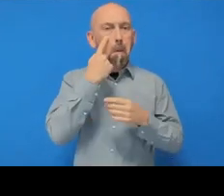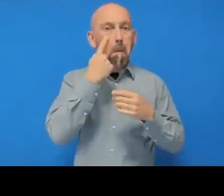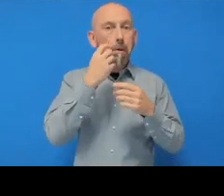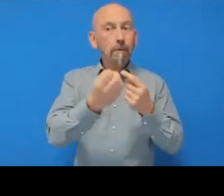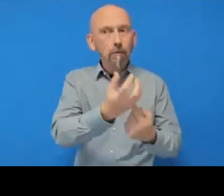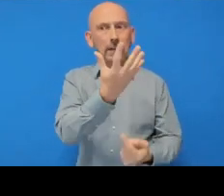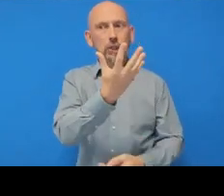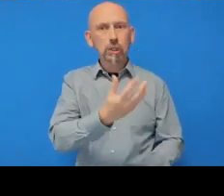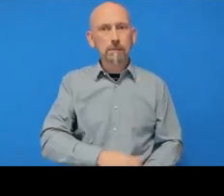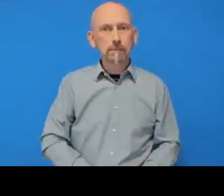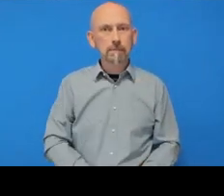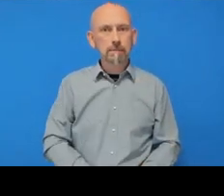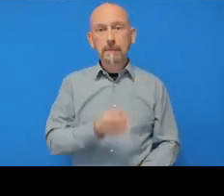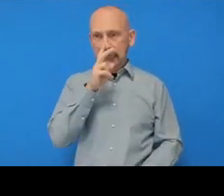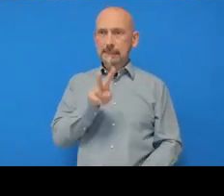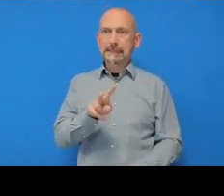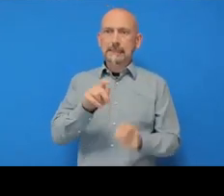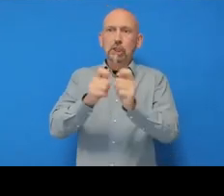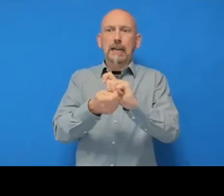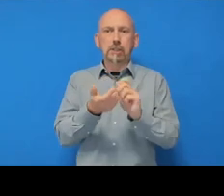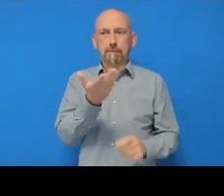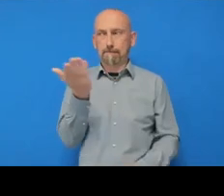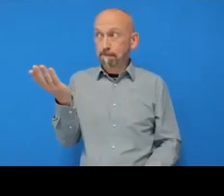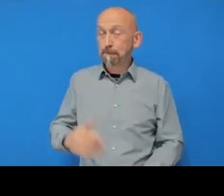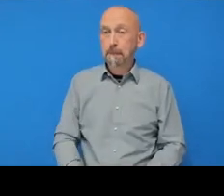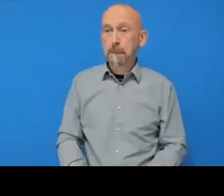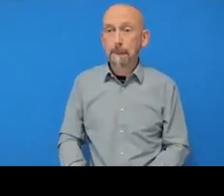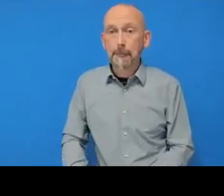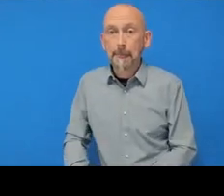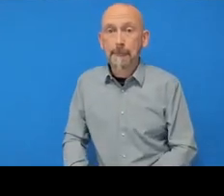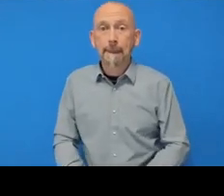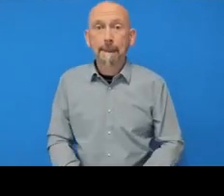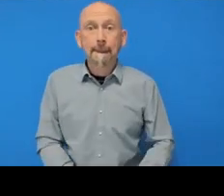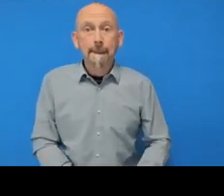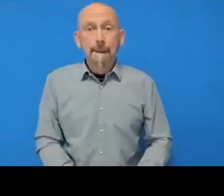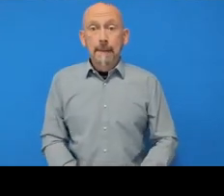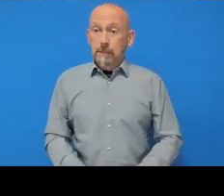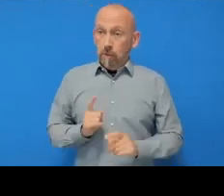I can see my change, okay? So those are the steps of what to do.